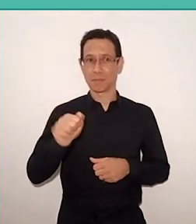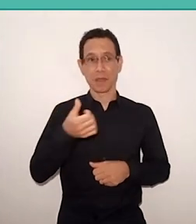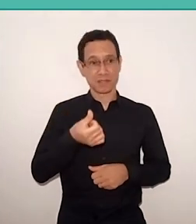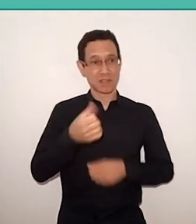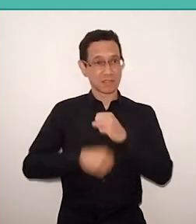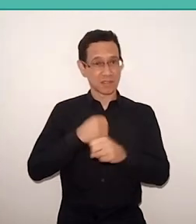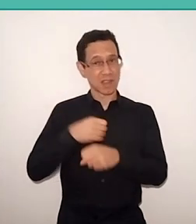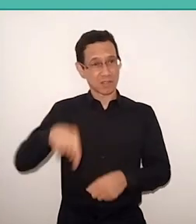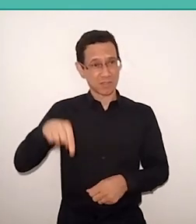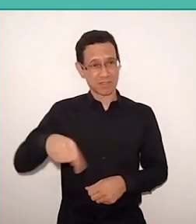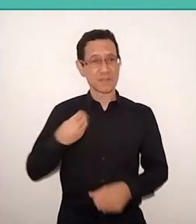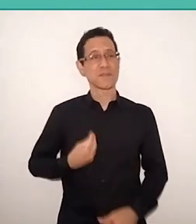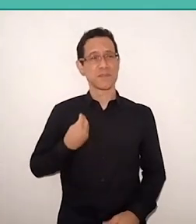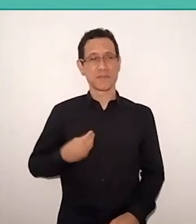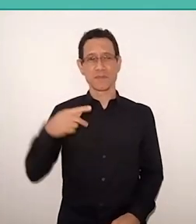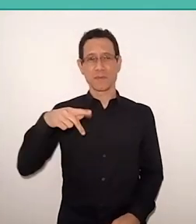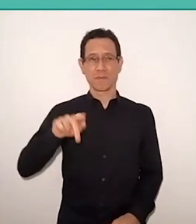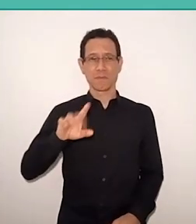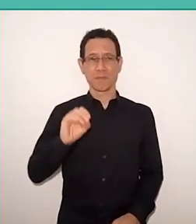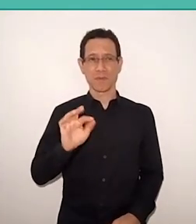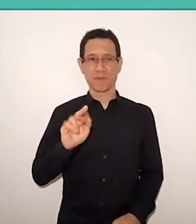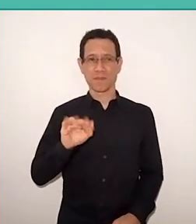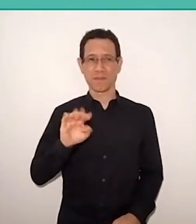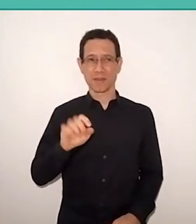I would like to thank all the organizers of this event,